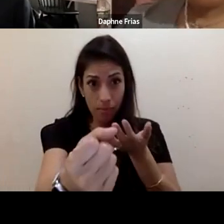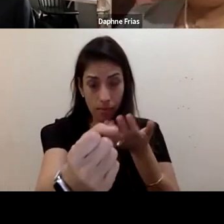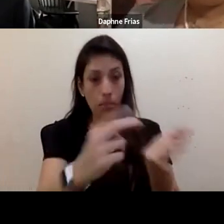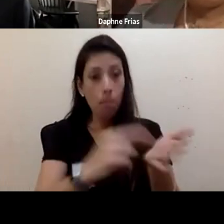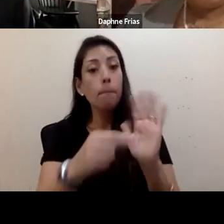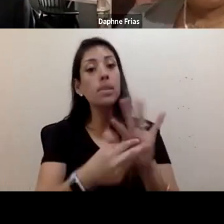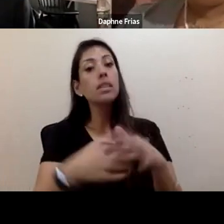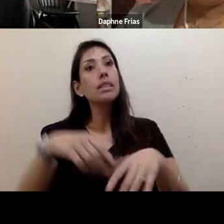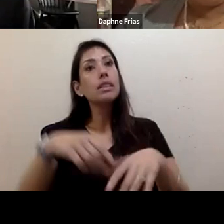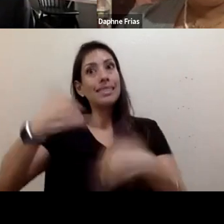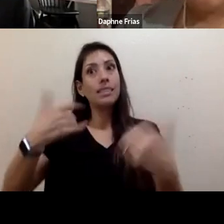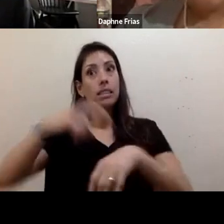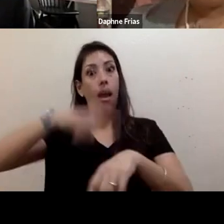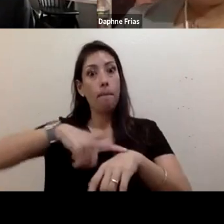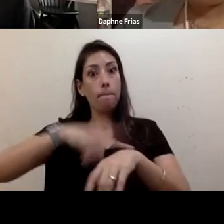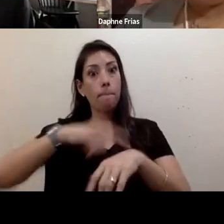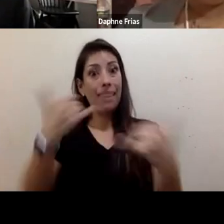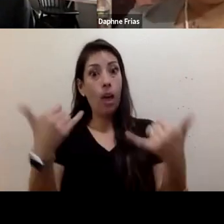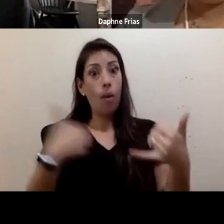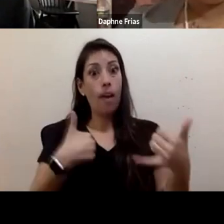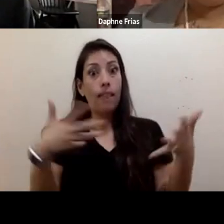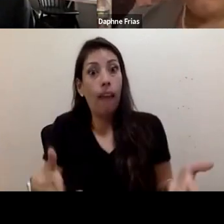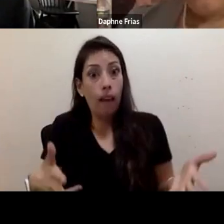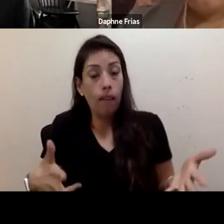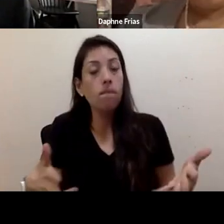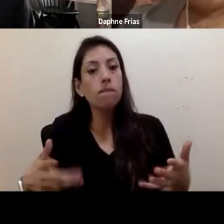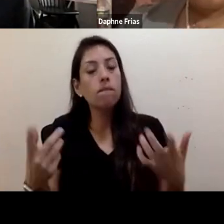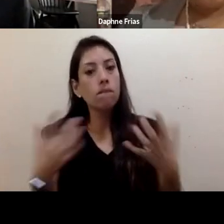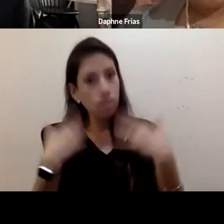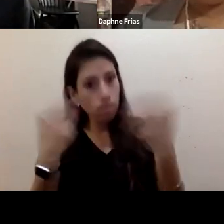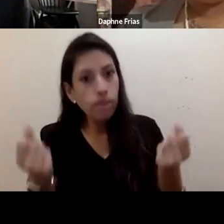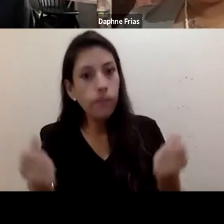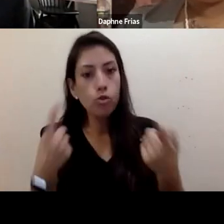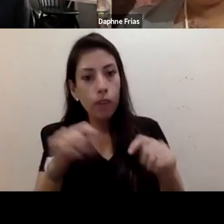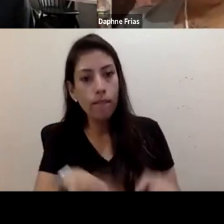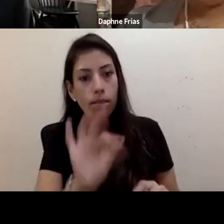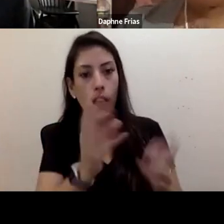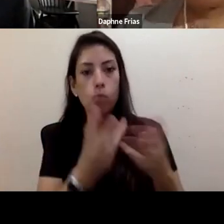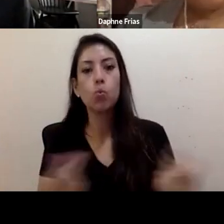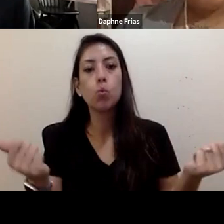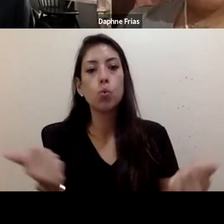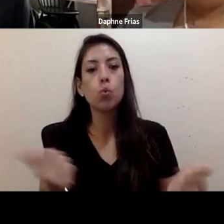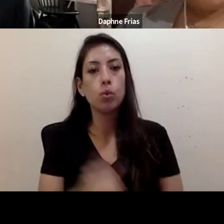to be resilient and find solutions. And there isn't a community I can think of